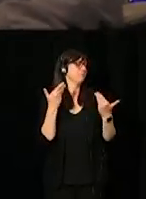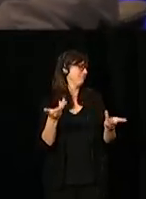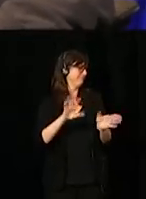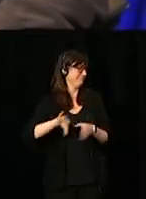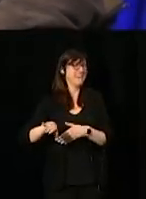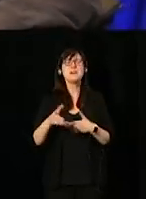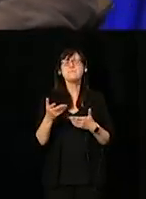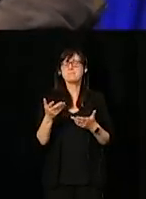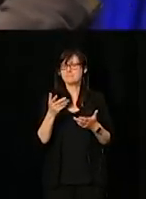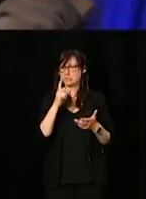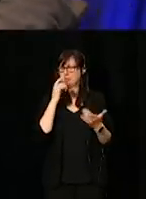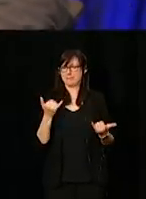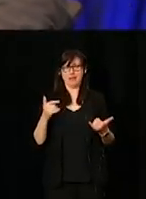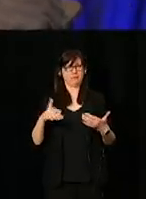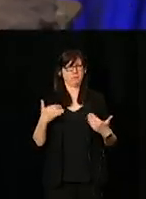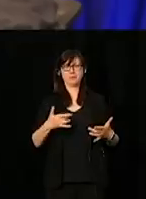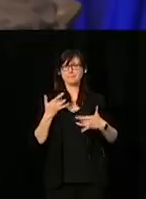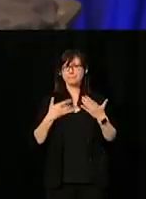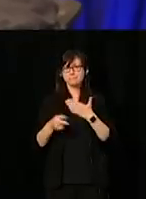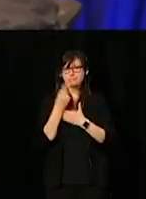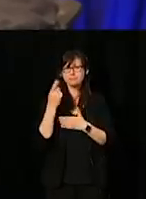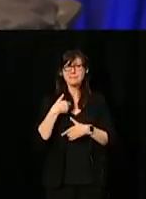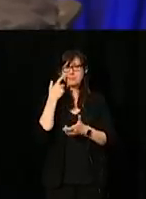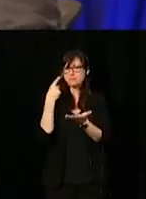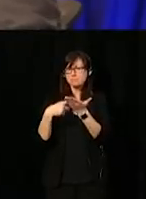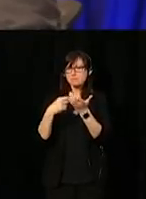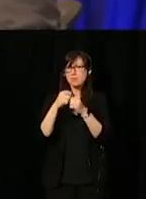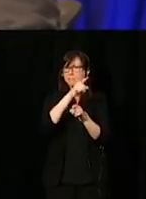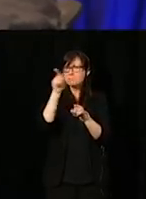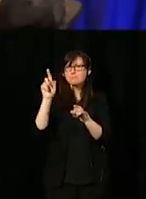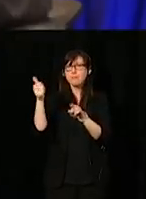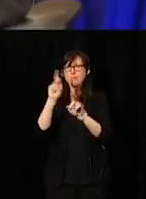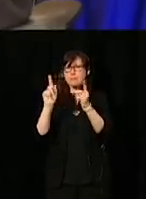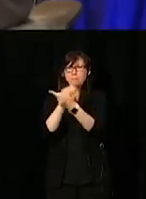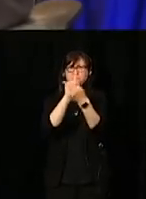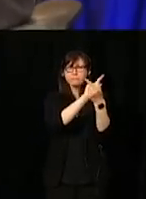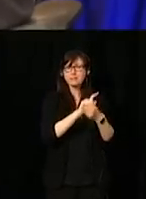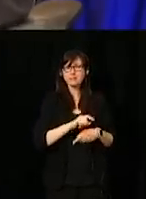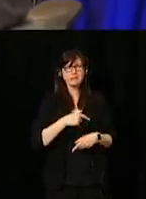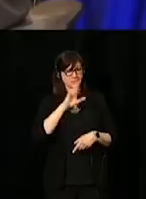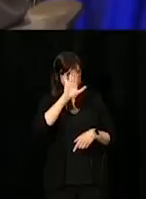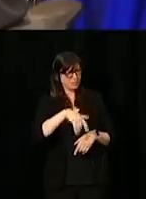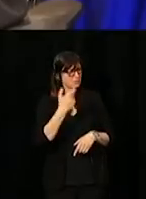It's an exciting day today, and I was talking with some colleagues out there. We were saying, you know, it wasn't so long ago we were wondering